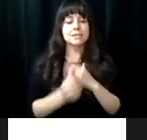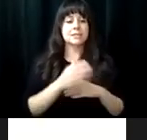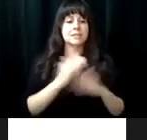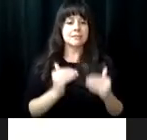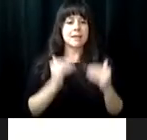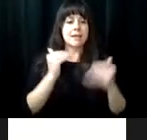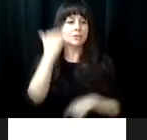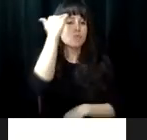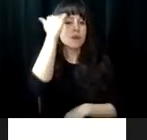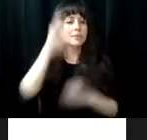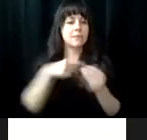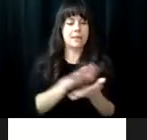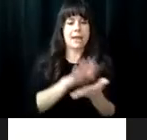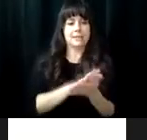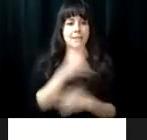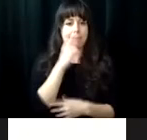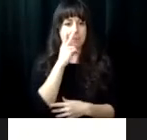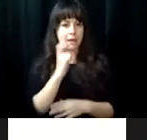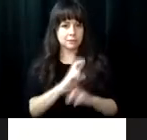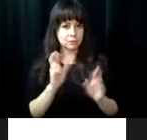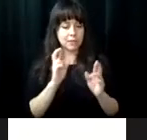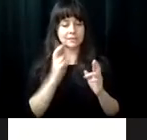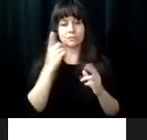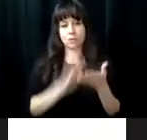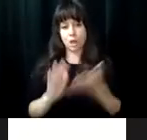the opportunity to assess their college readiness skills,